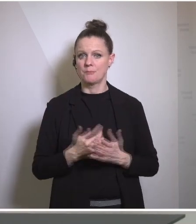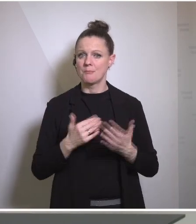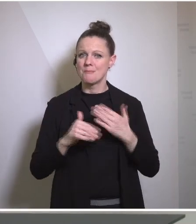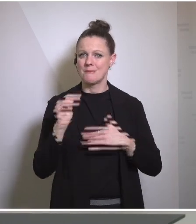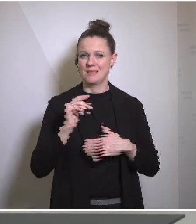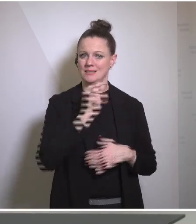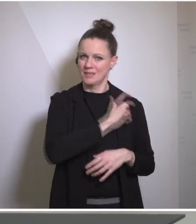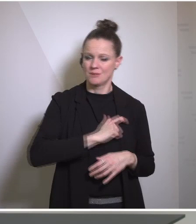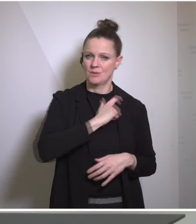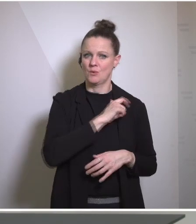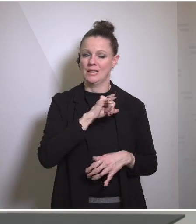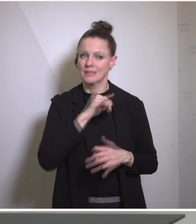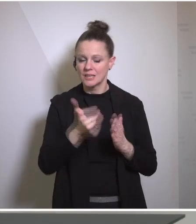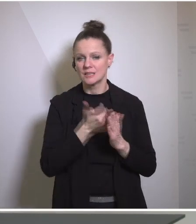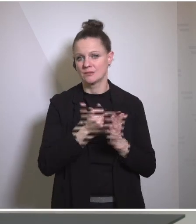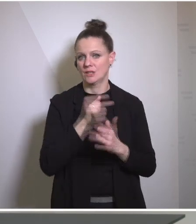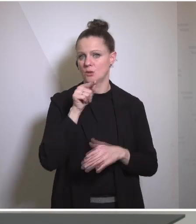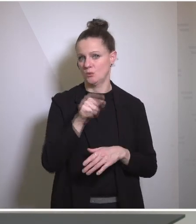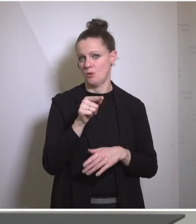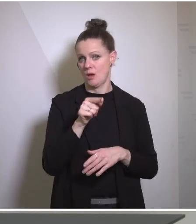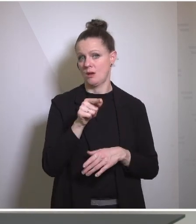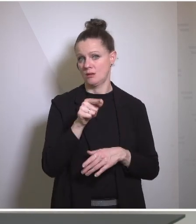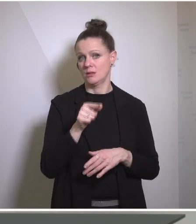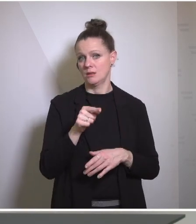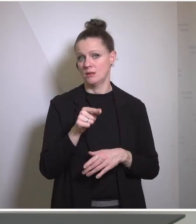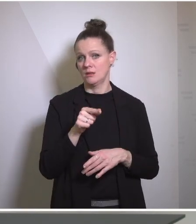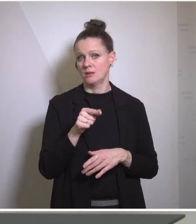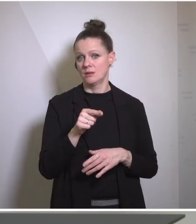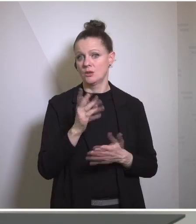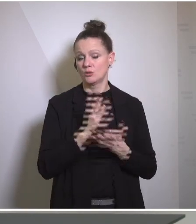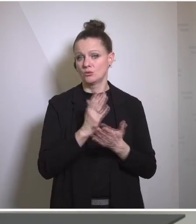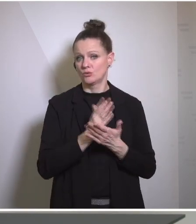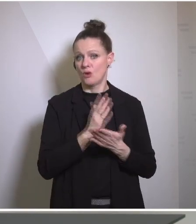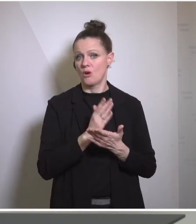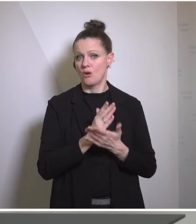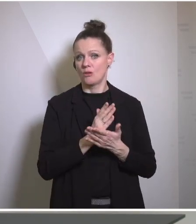or or stakeholders that were were given a seat have actually named their representative to the